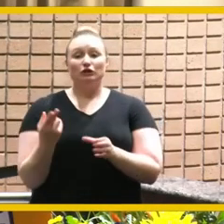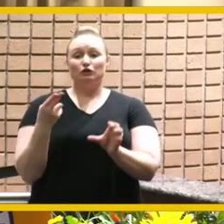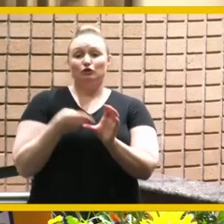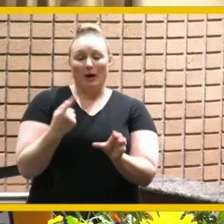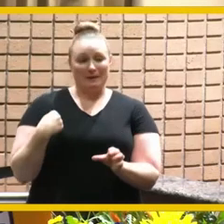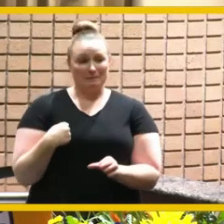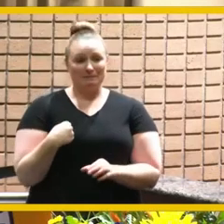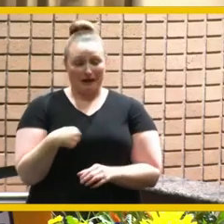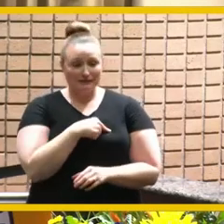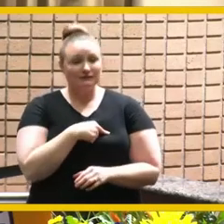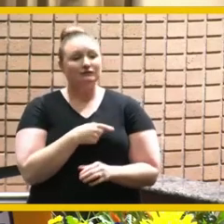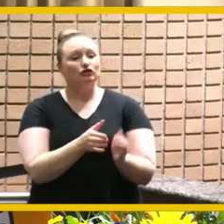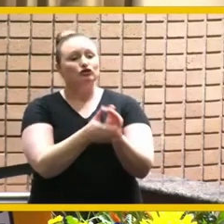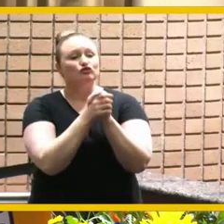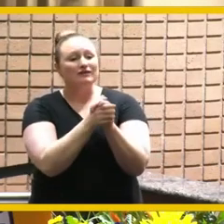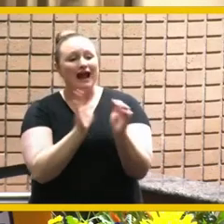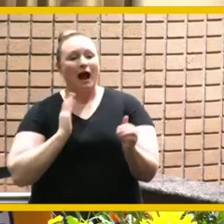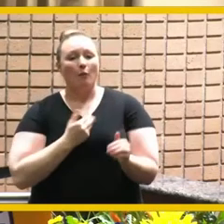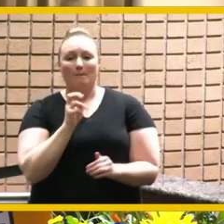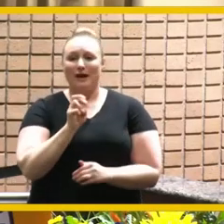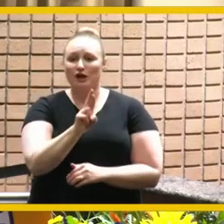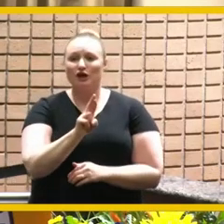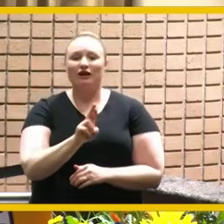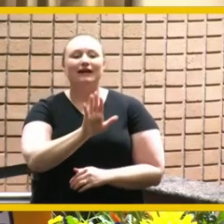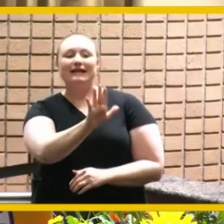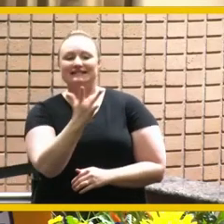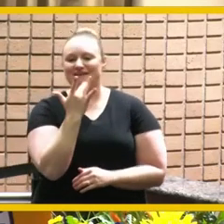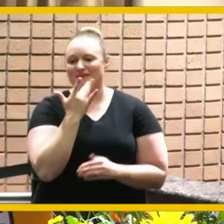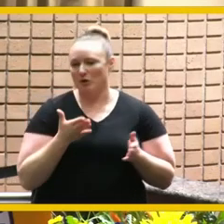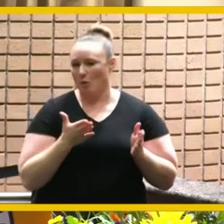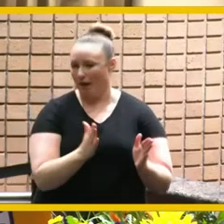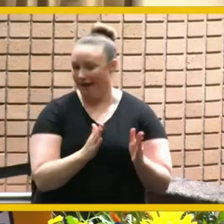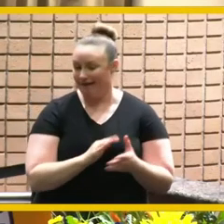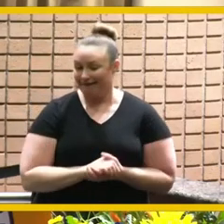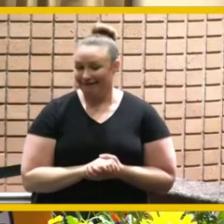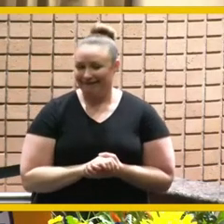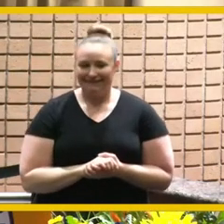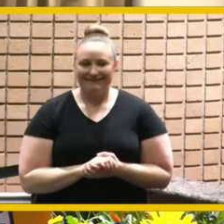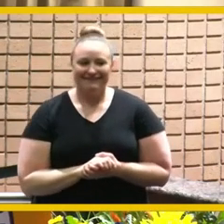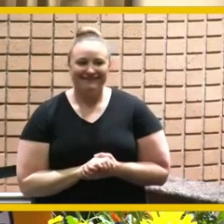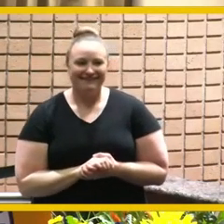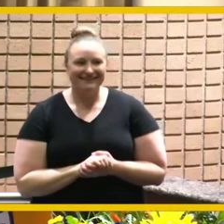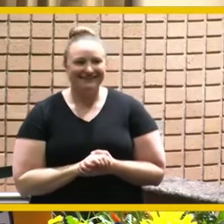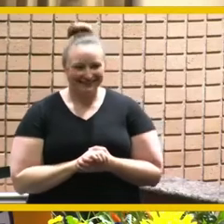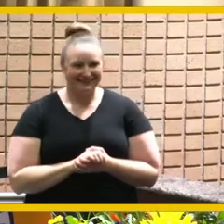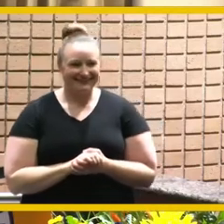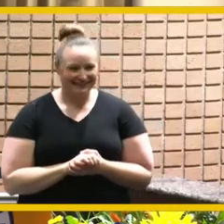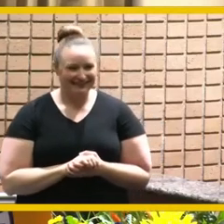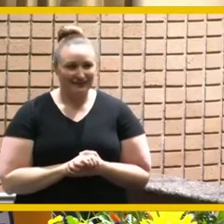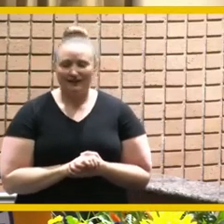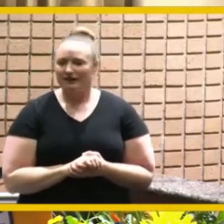our mayor one last time in his favorite way to end it to end an event i think some of you have